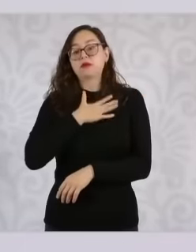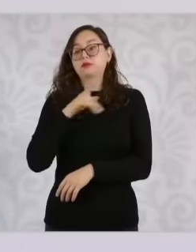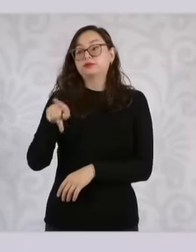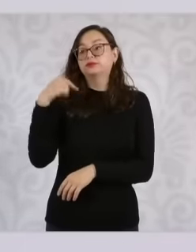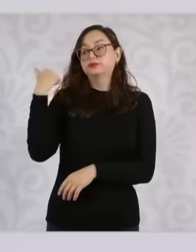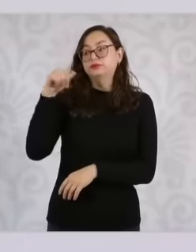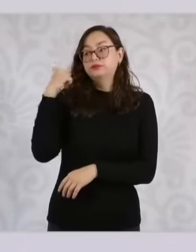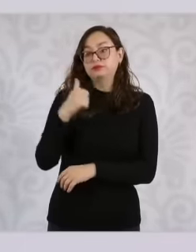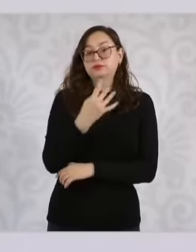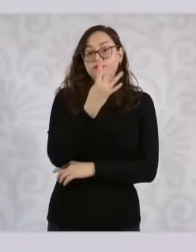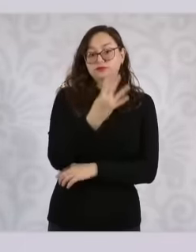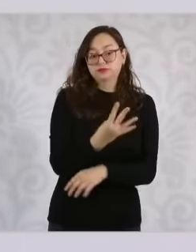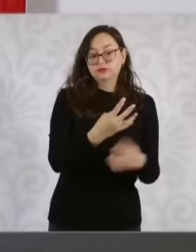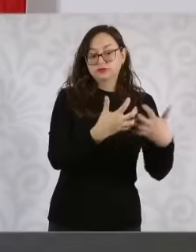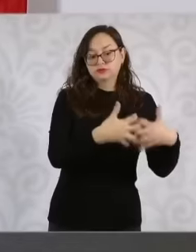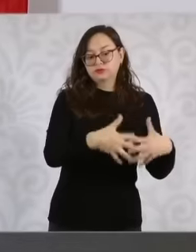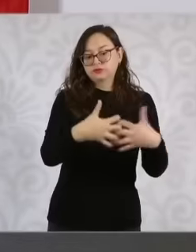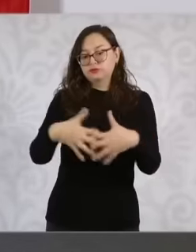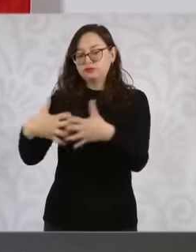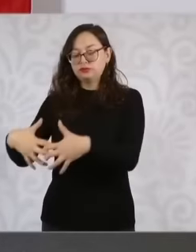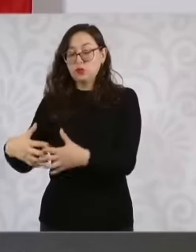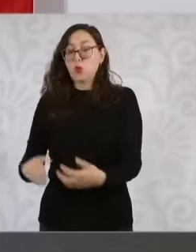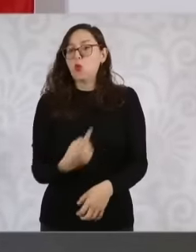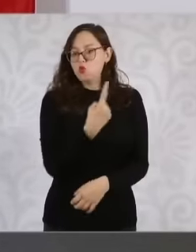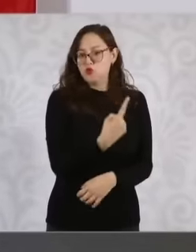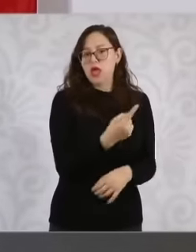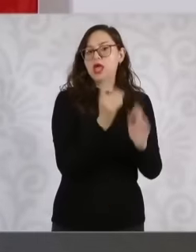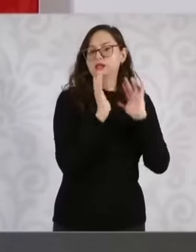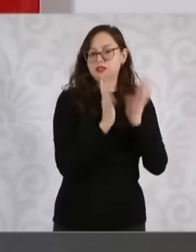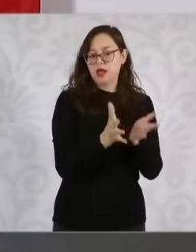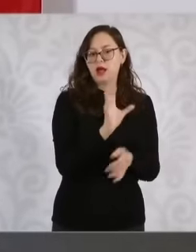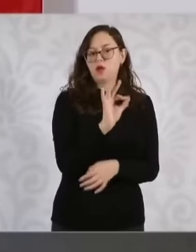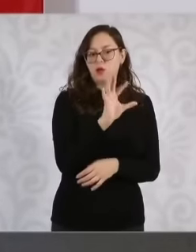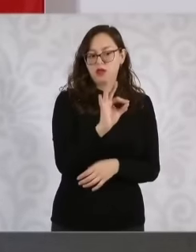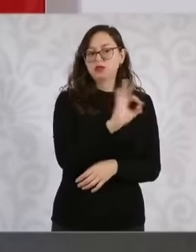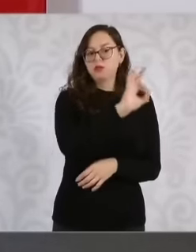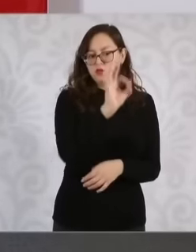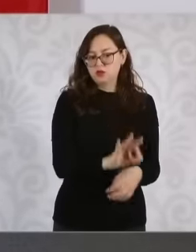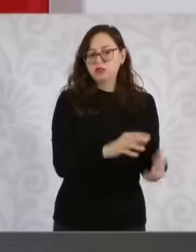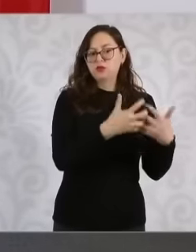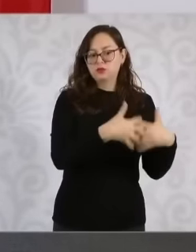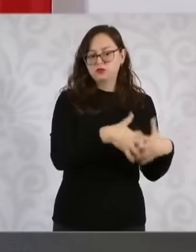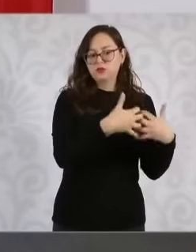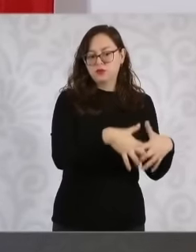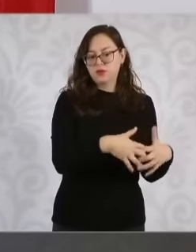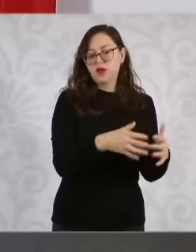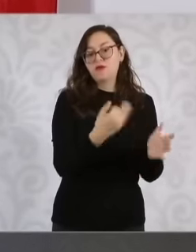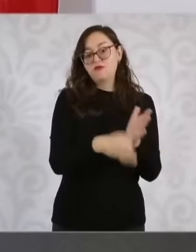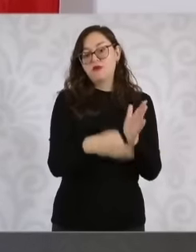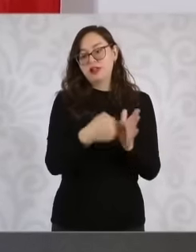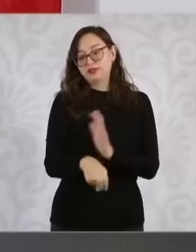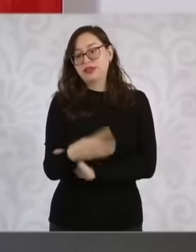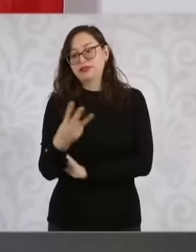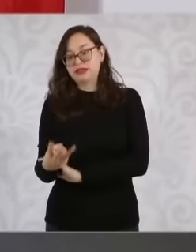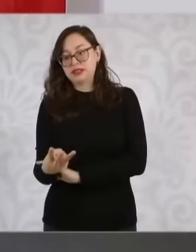already operating at 40%. The Secretary of National Defense is supporting us with another 60 pipes for